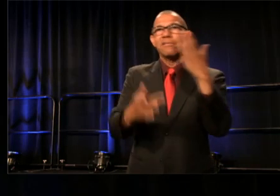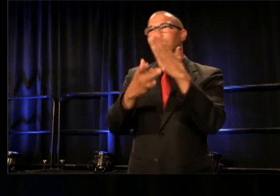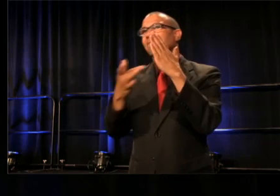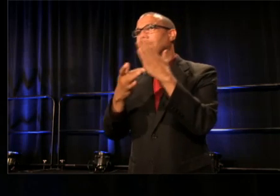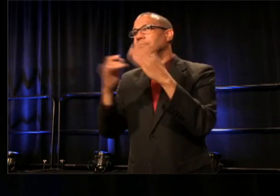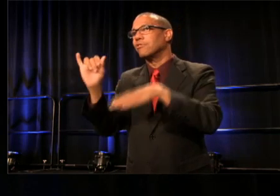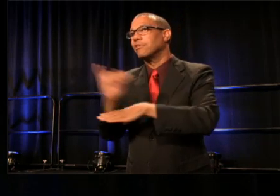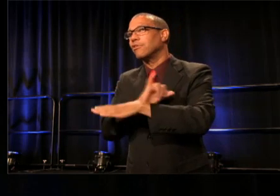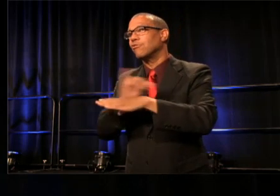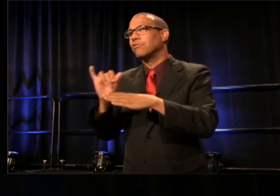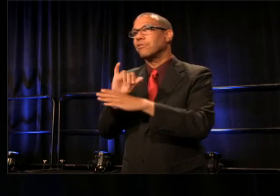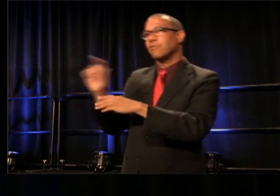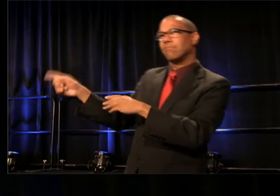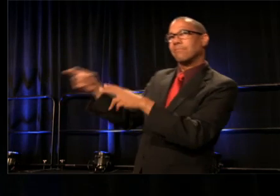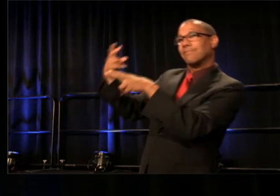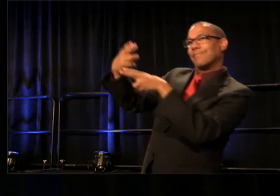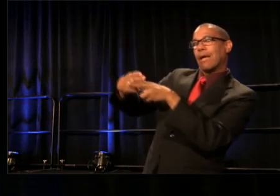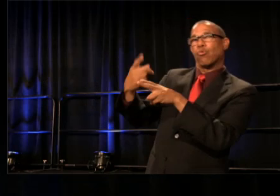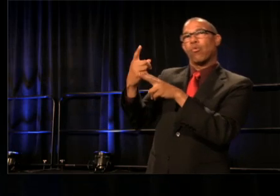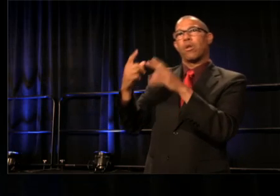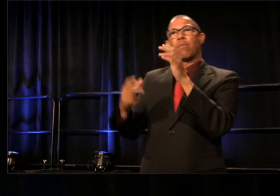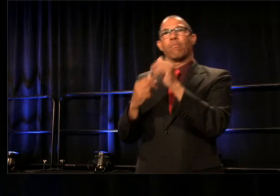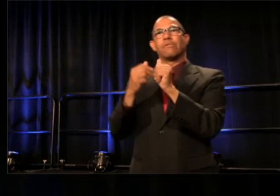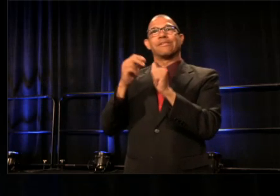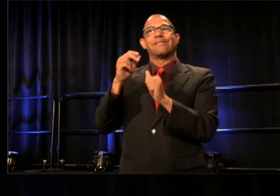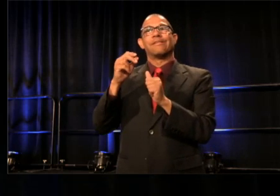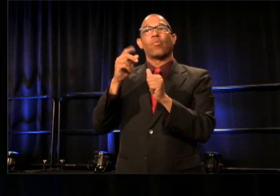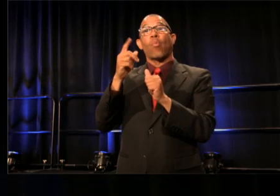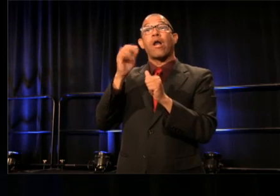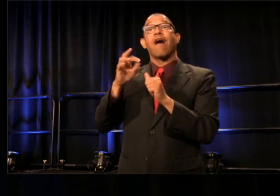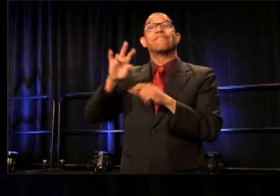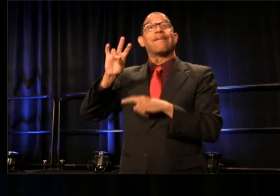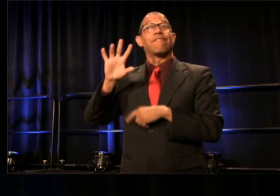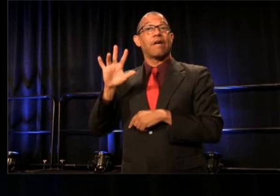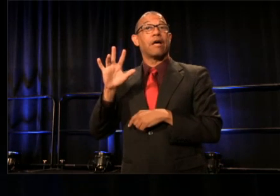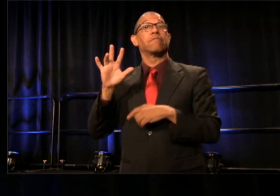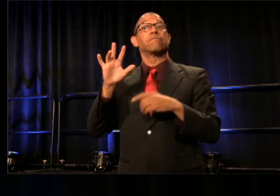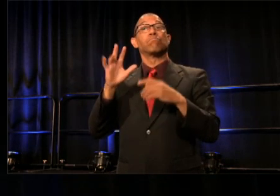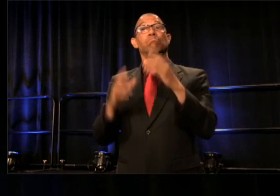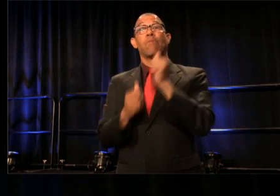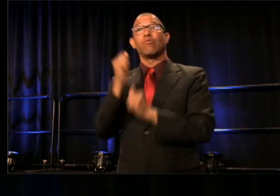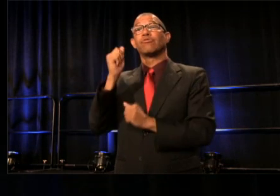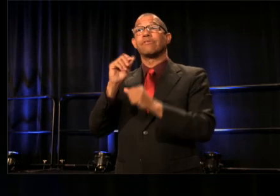named as one of the 75 most influential people of the 21st century by Esquire,